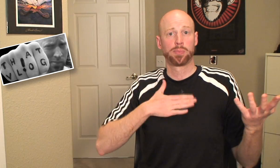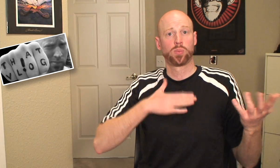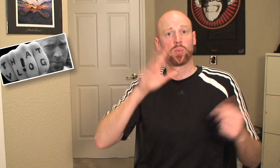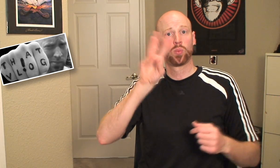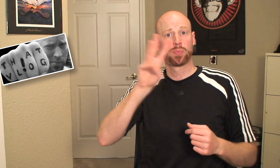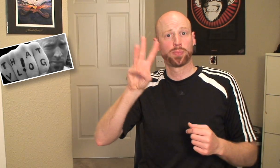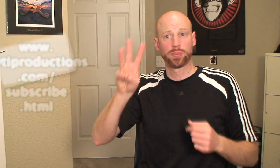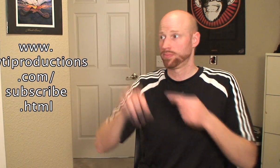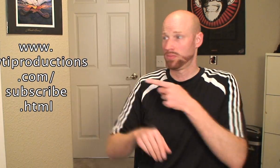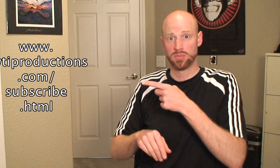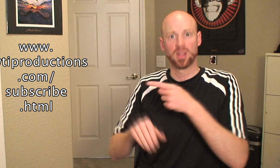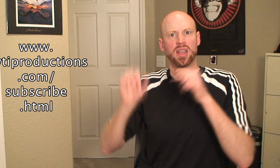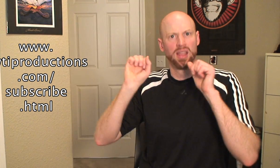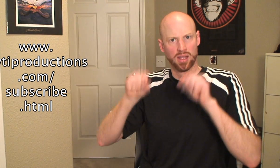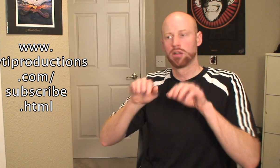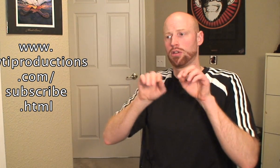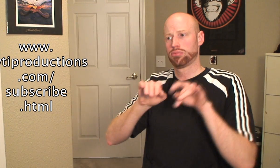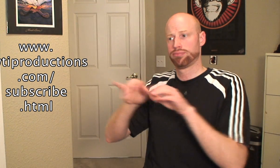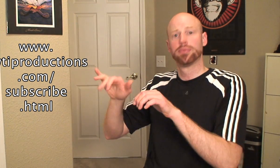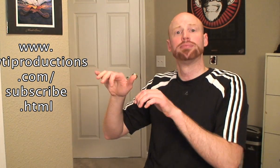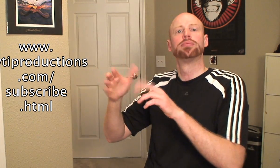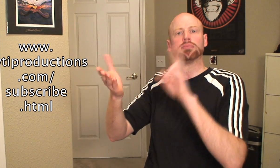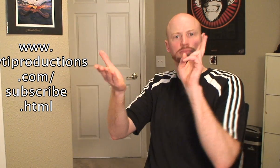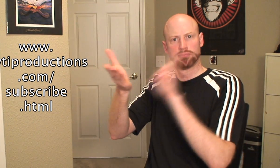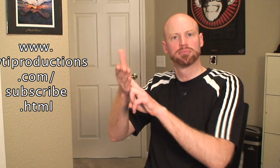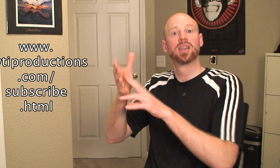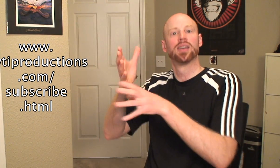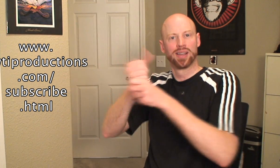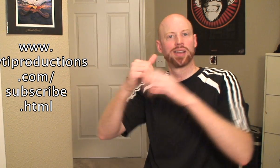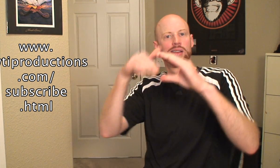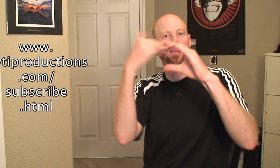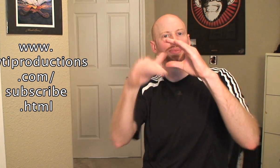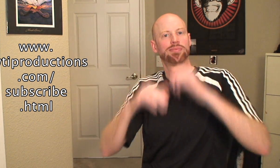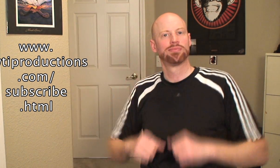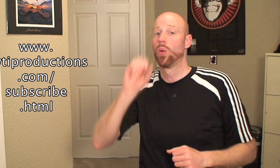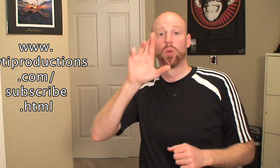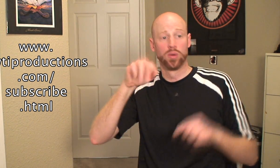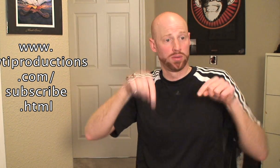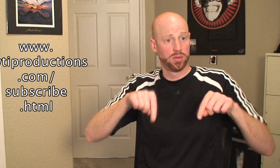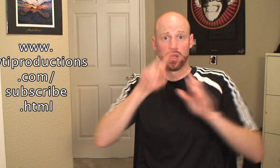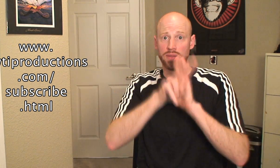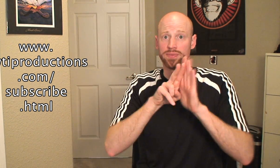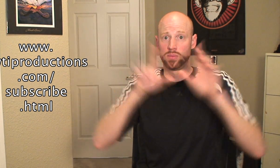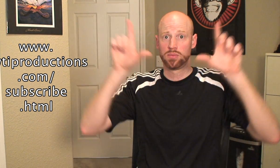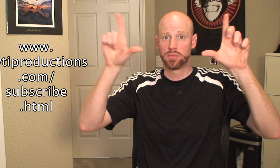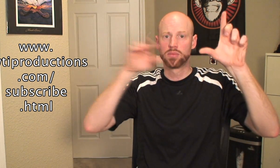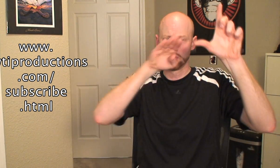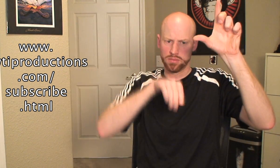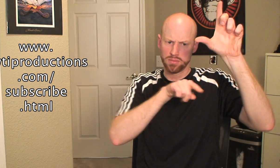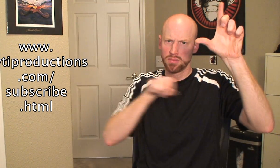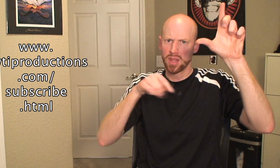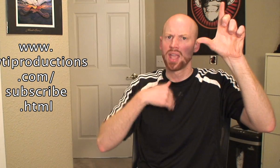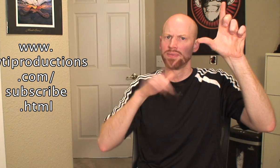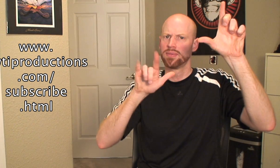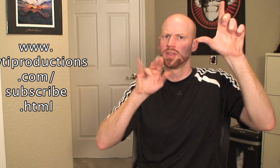type in my web address and sign up to get email updates! You can even click on that link in the description section